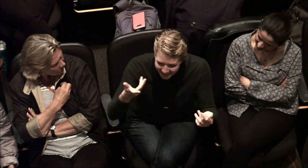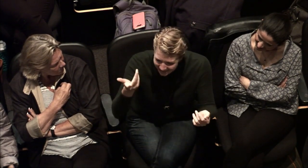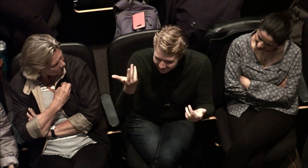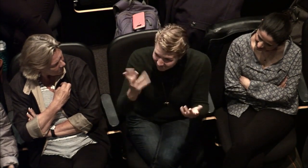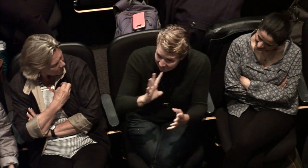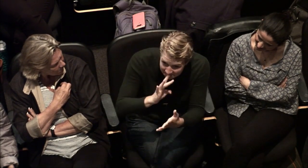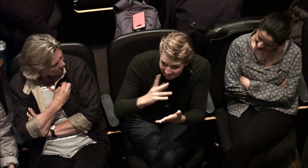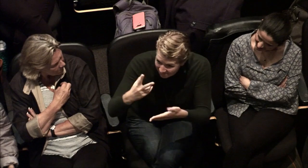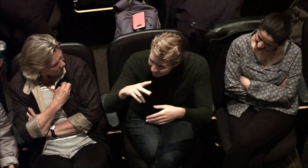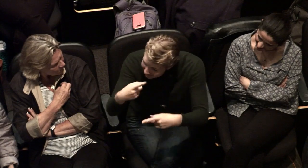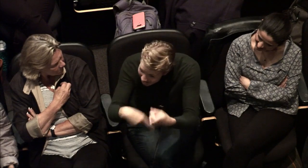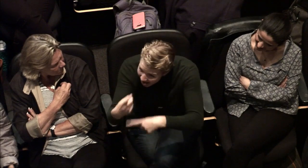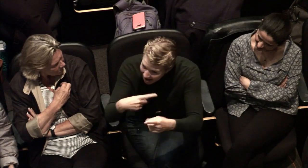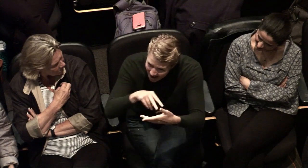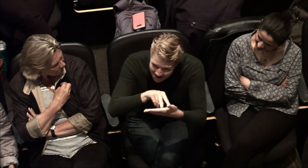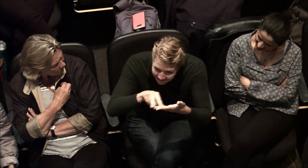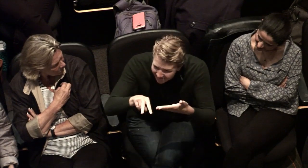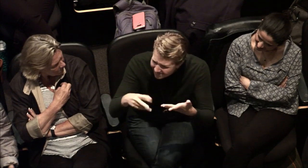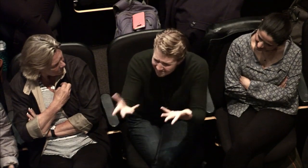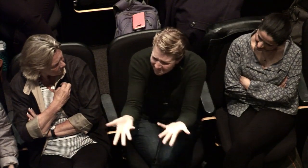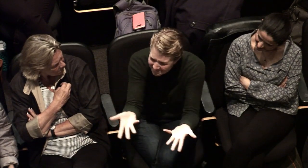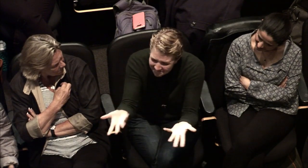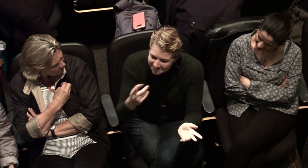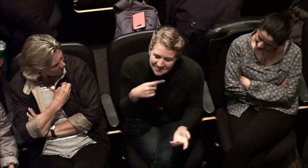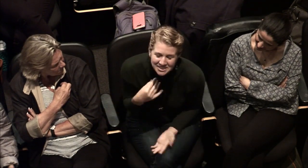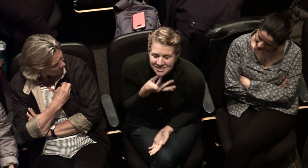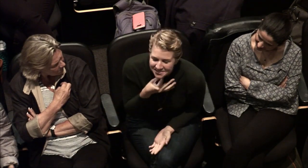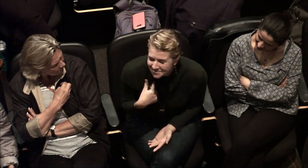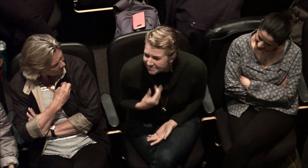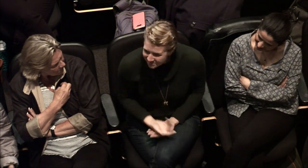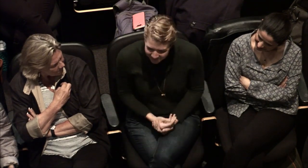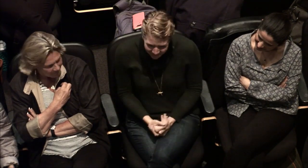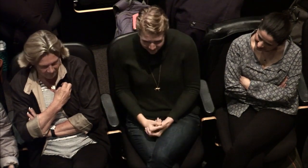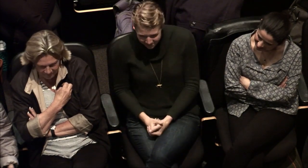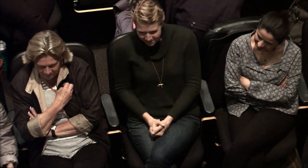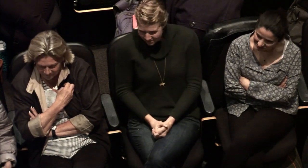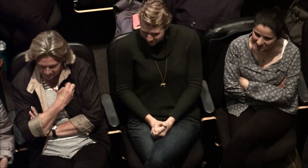specifically with reading and how that you acquired that in your experience